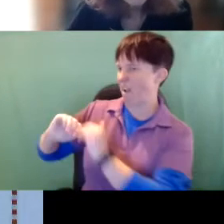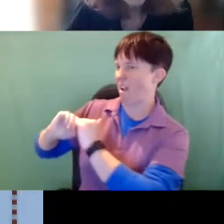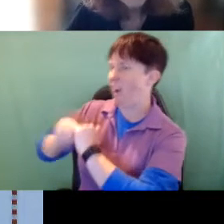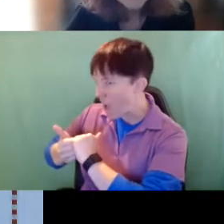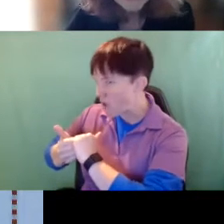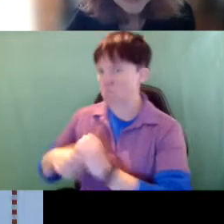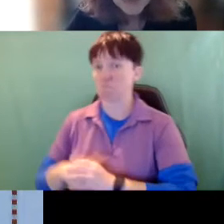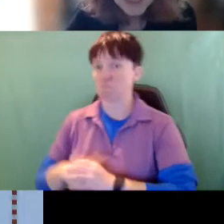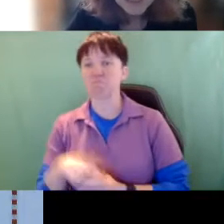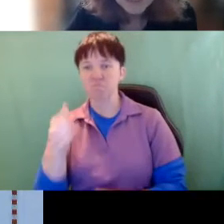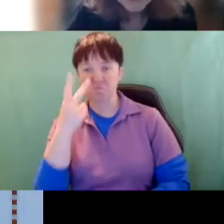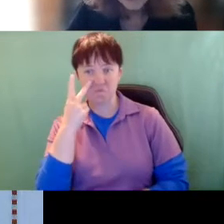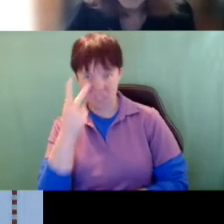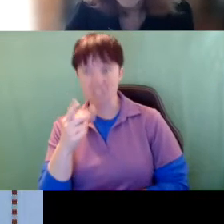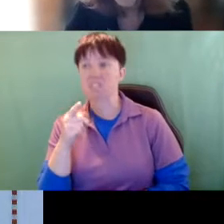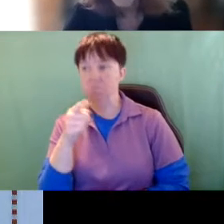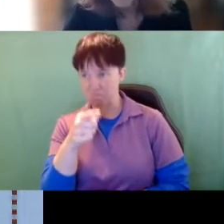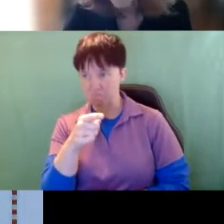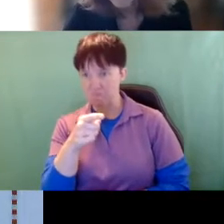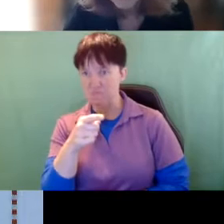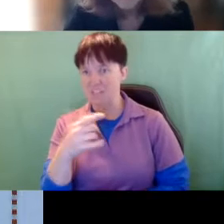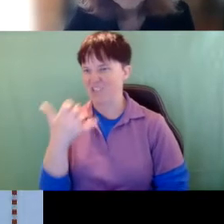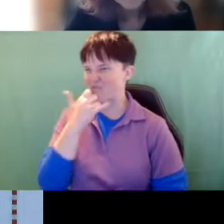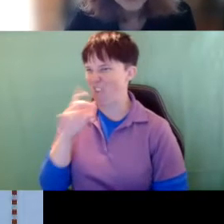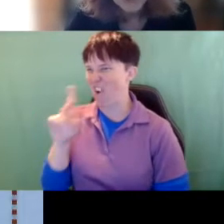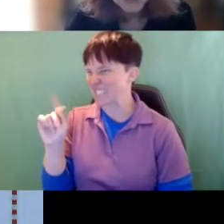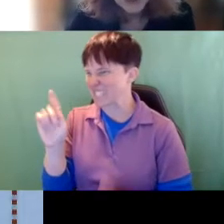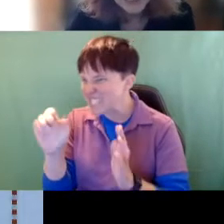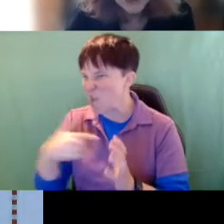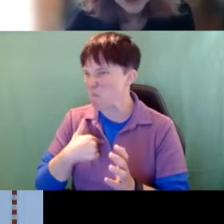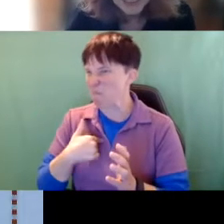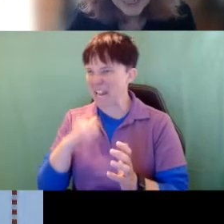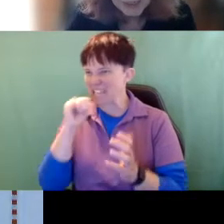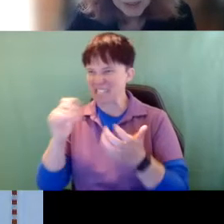And you can see this was the wrong date is on that but I didn't get to go in and change the date.